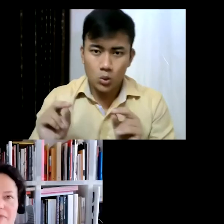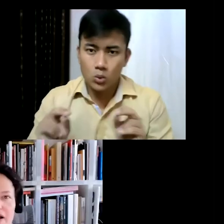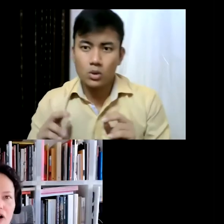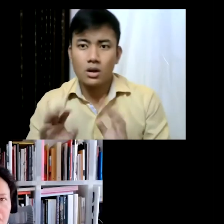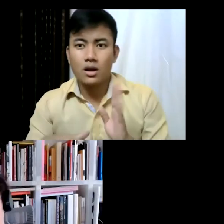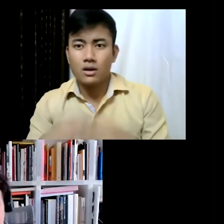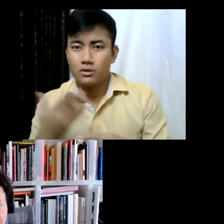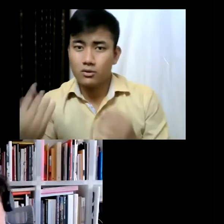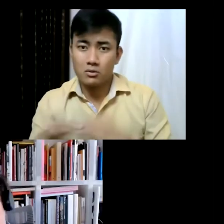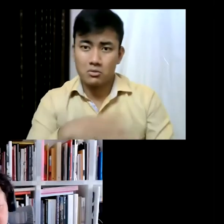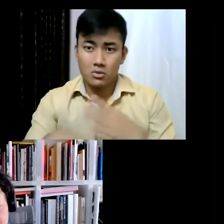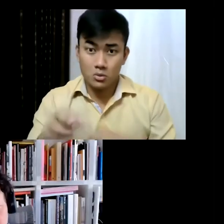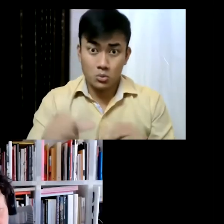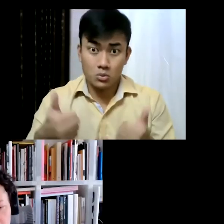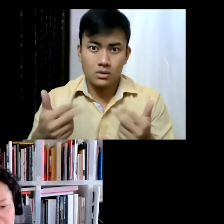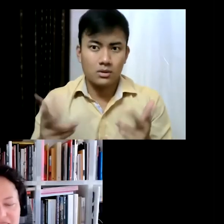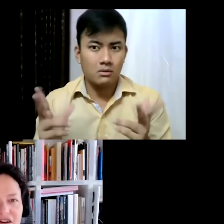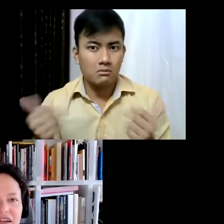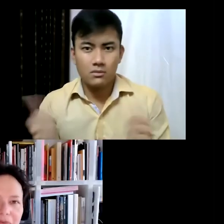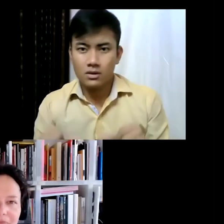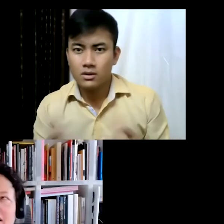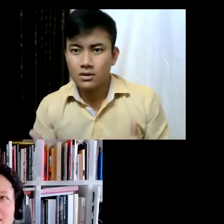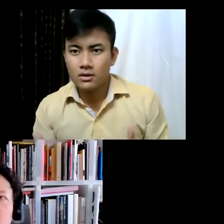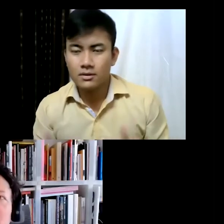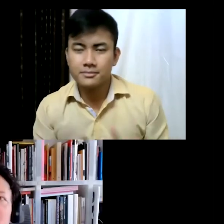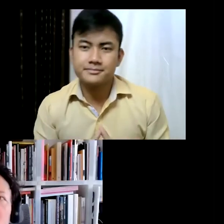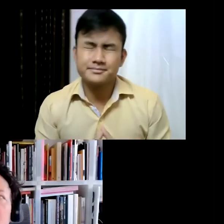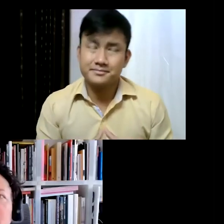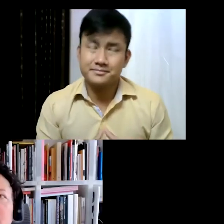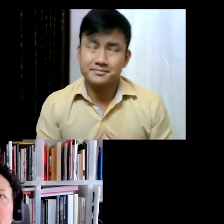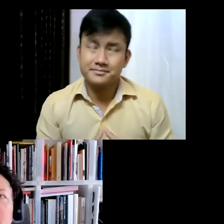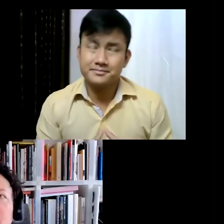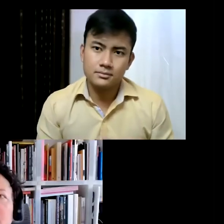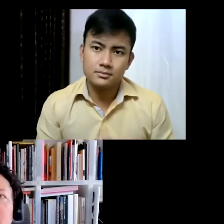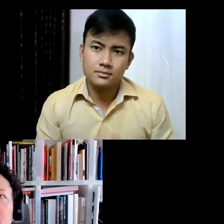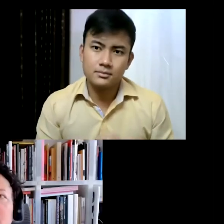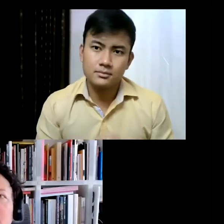they buy coffee there and it's great... but it's not that we have a lot of income. So less people